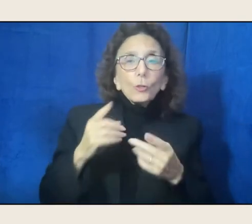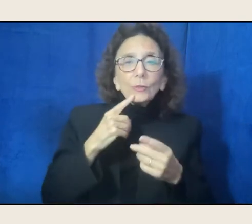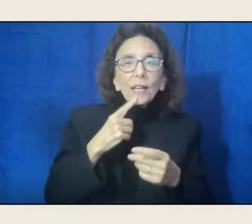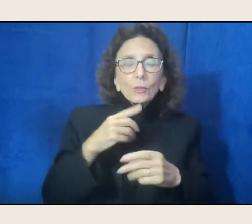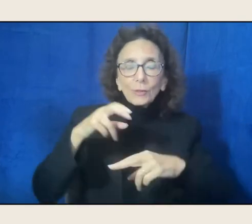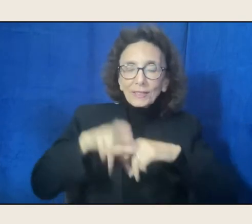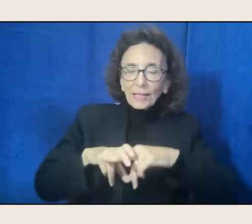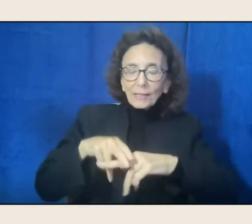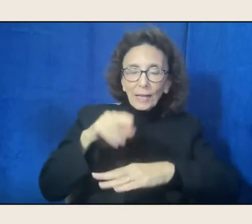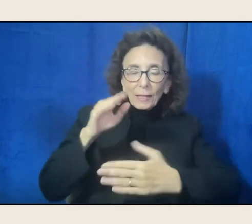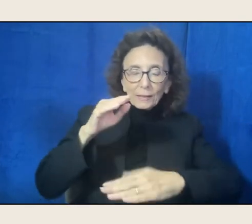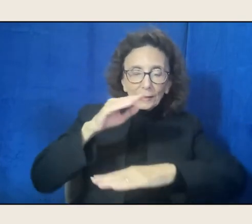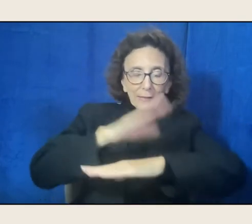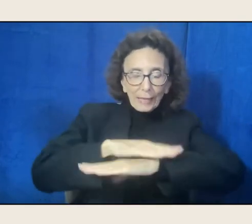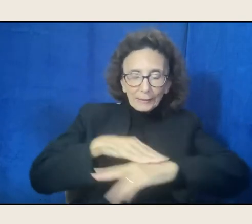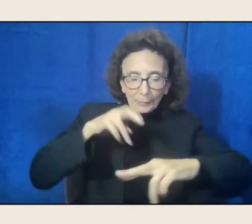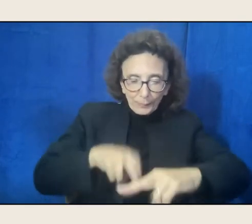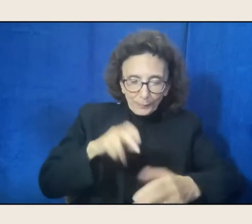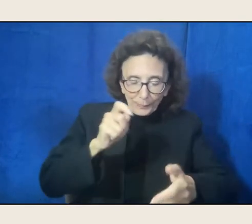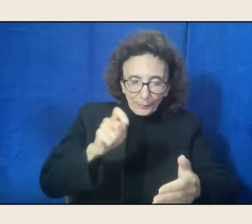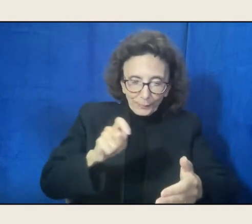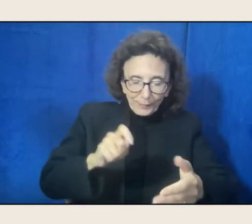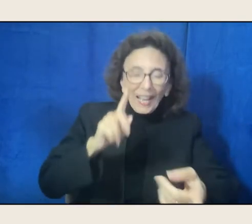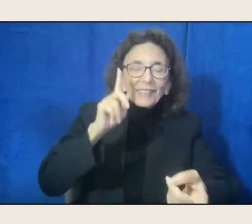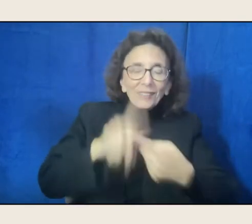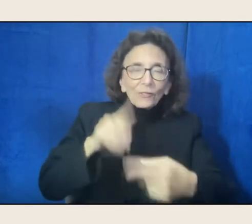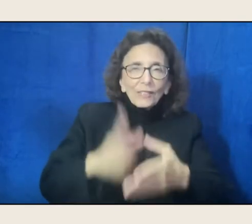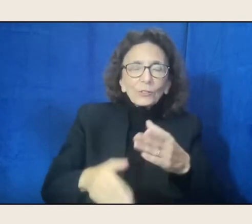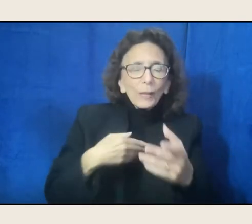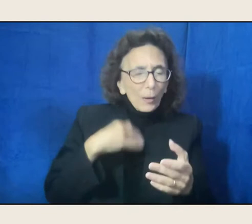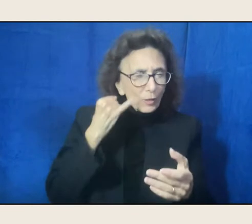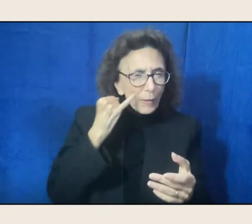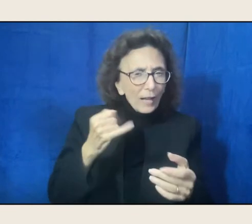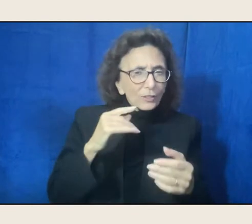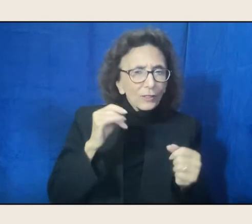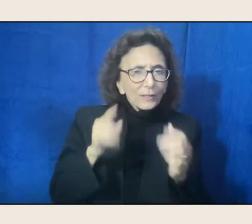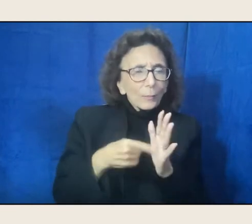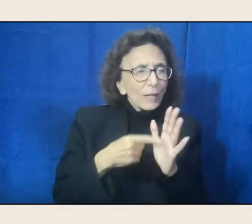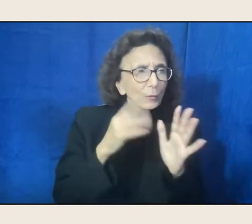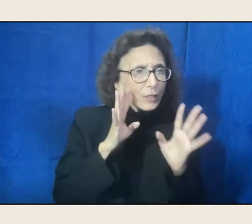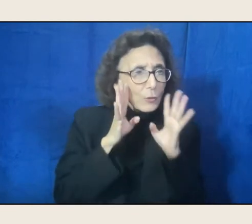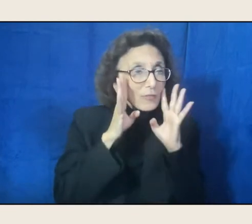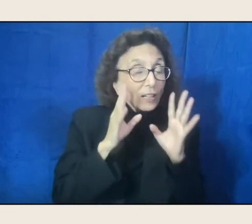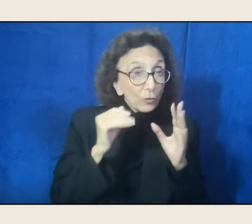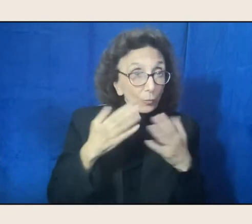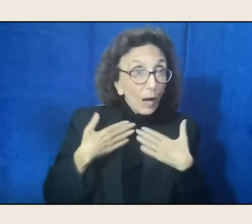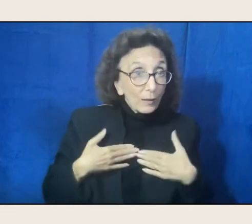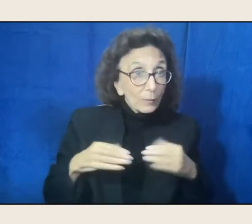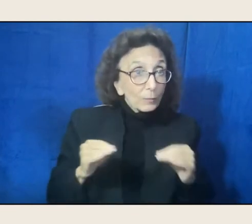but I bet there's also moving when you're making sometimes. Oh yes, I can't sit still.